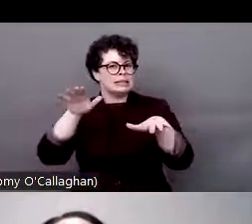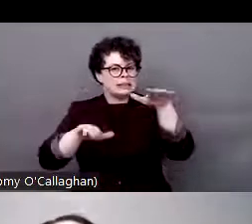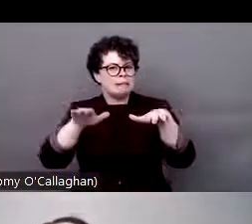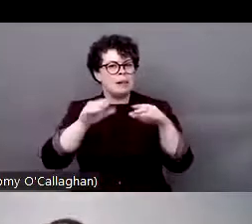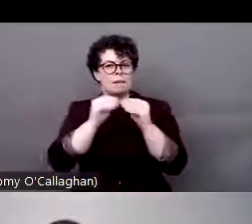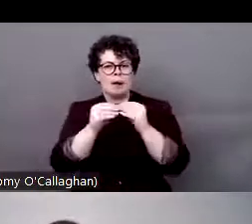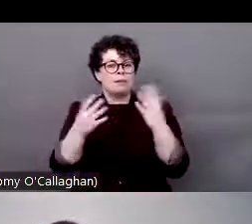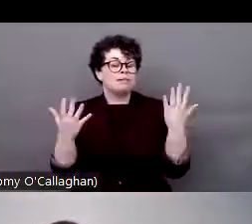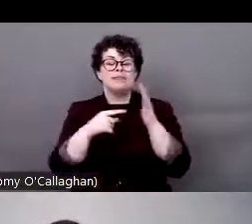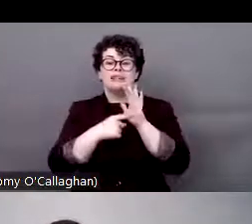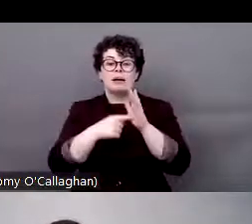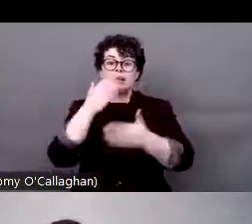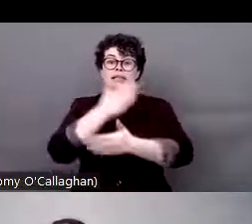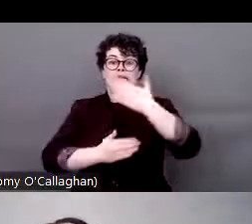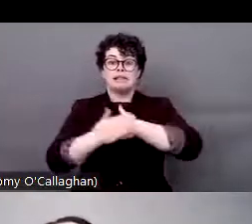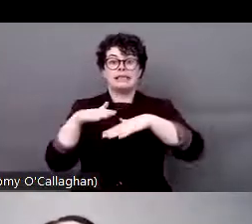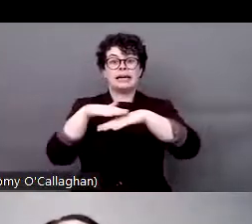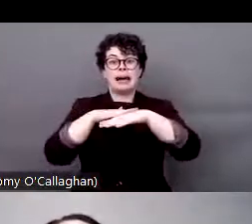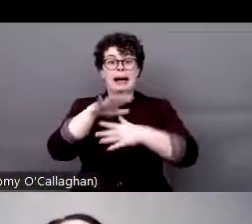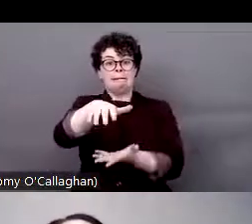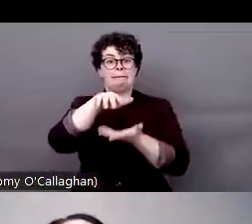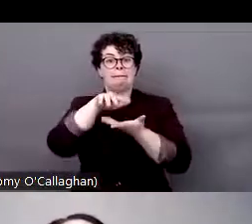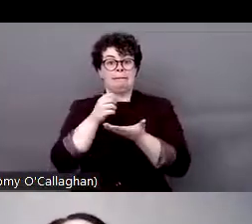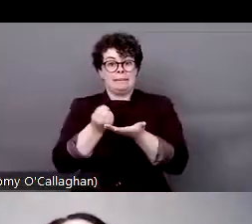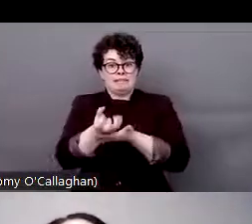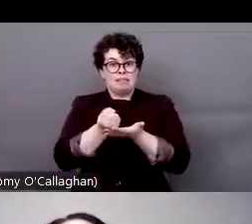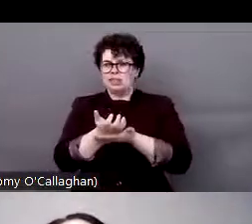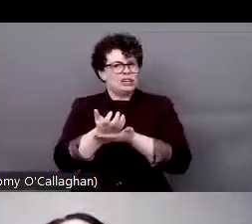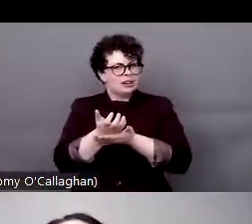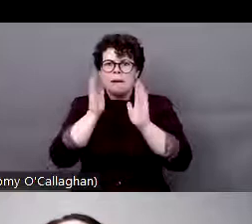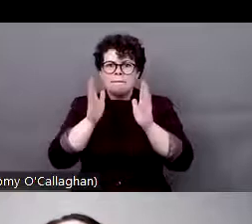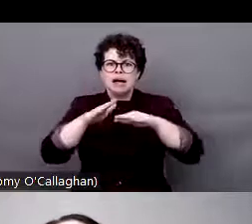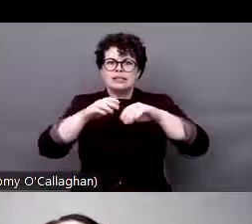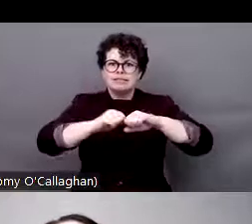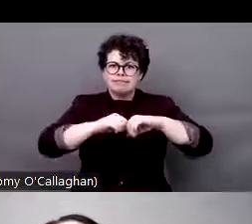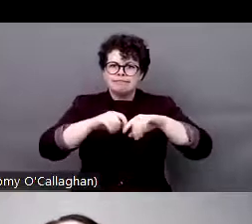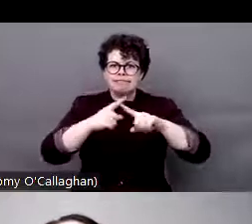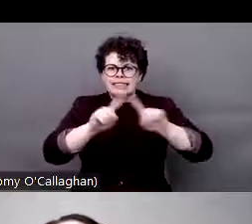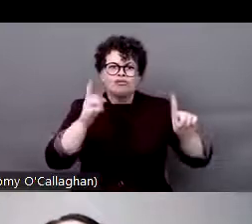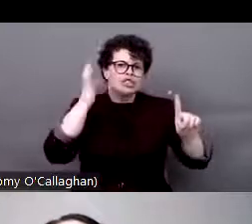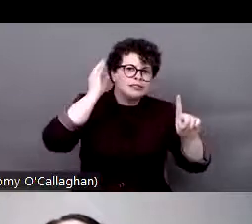of disaggregated data and strategies so it's a real pleasure to hear all the work